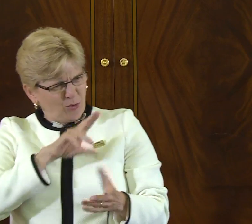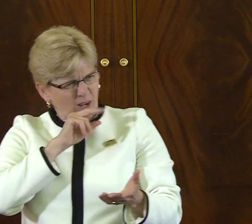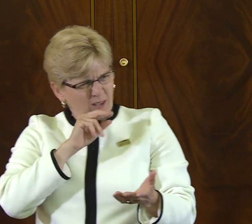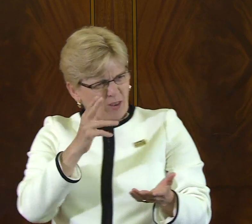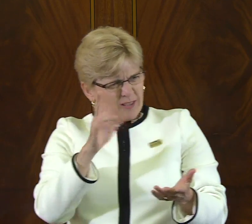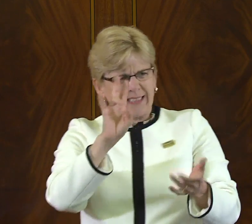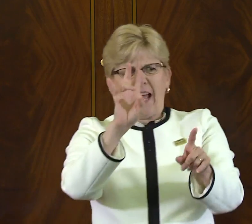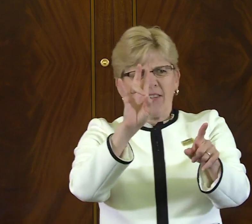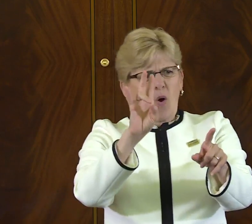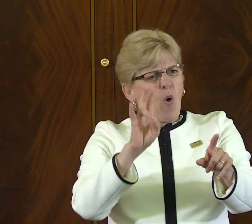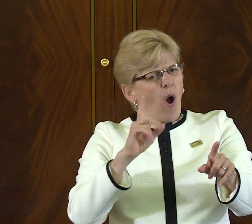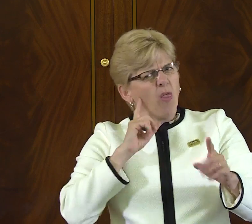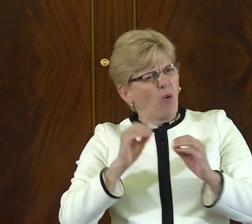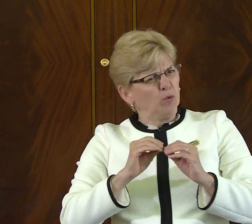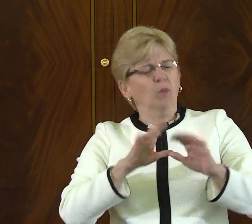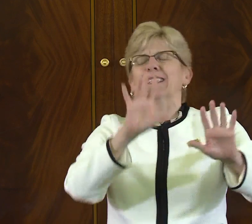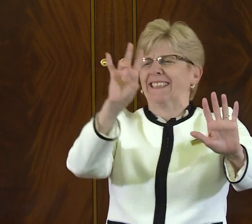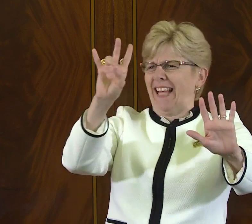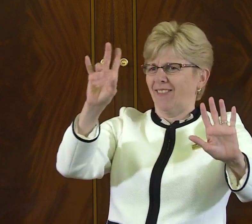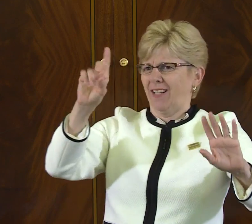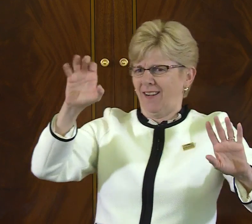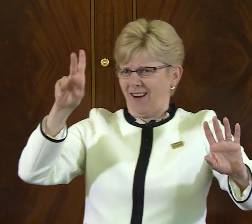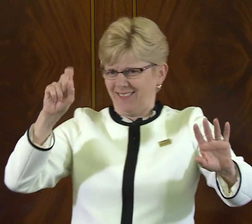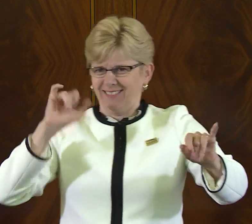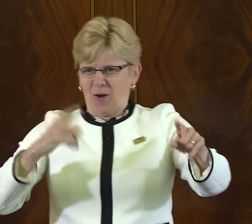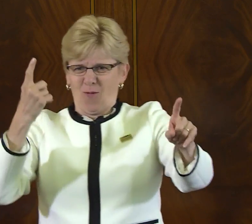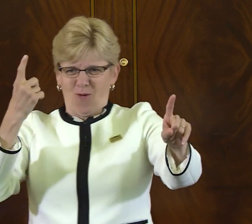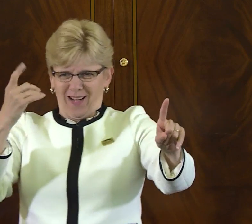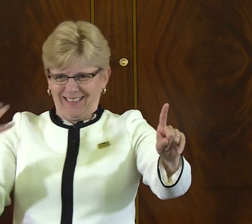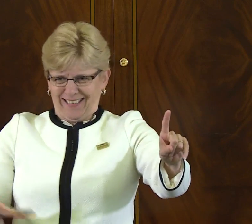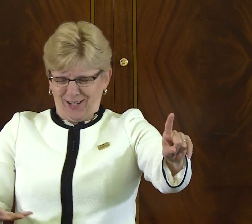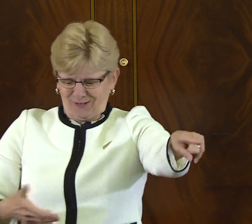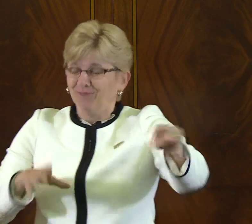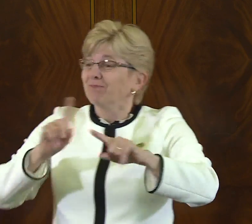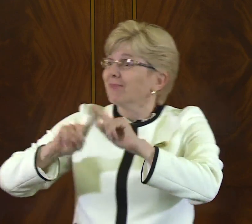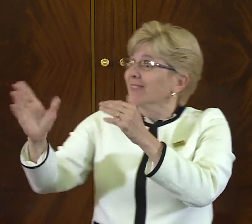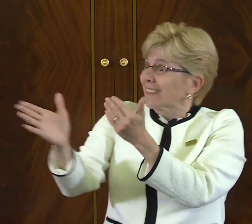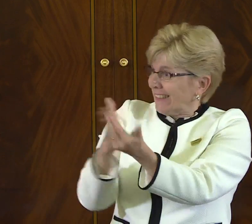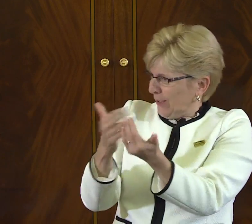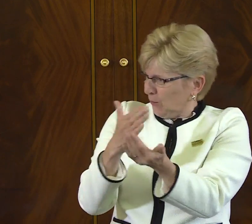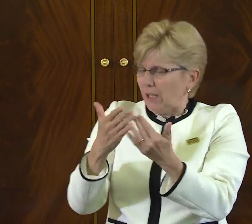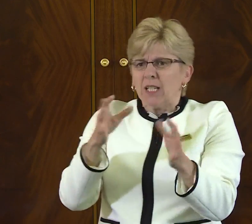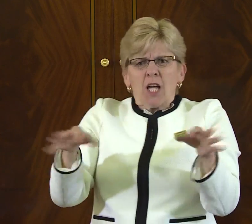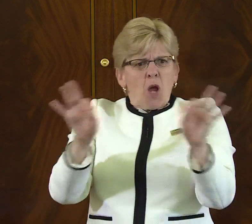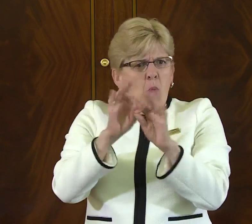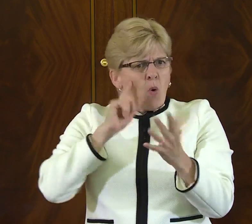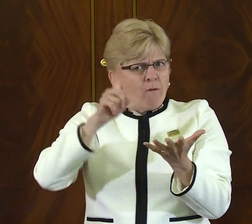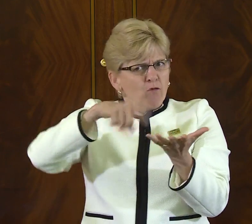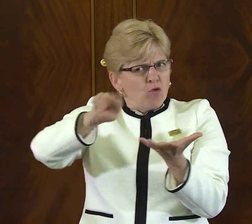that also supported the Deaf President Now. So there were seven what we call ducks who were alumni supporters